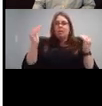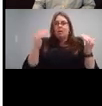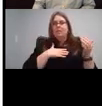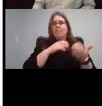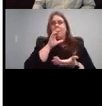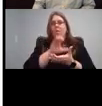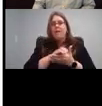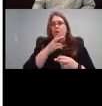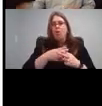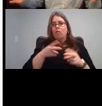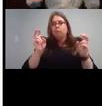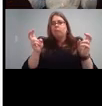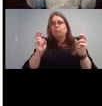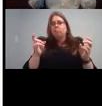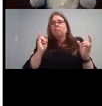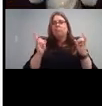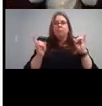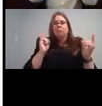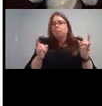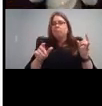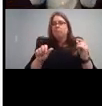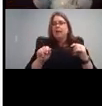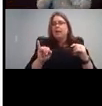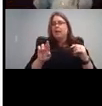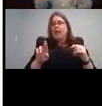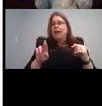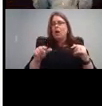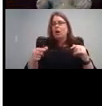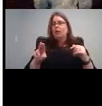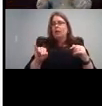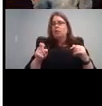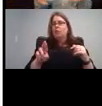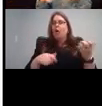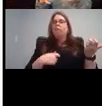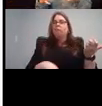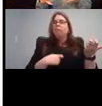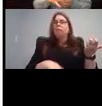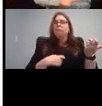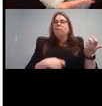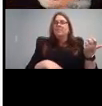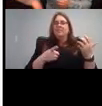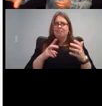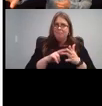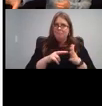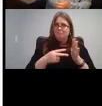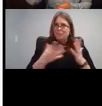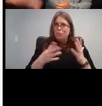air guitar. Their hands are just moving. And yeah it means something to people who know if none of the kids in the class